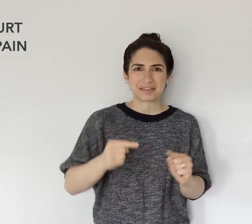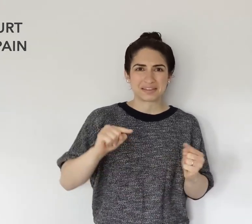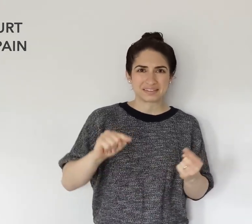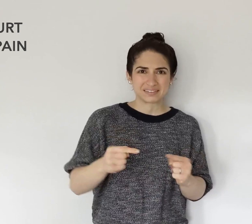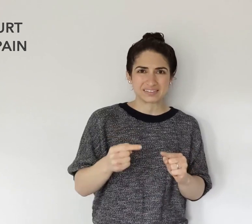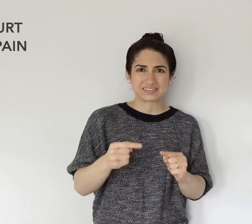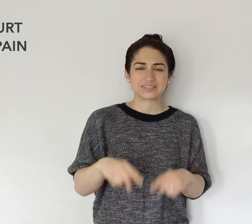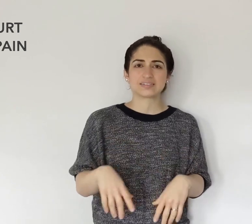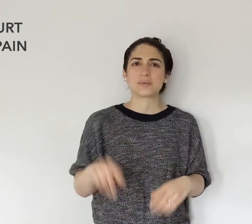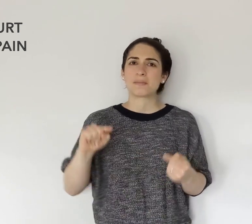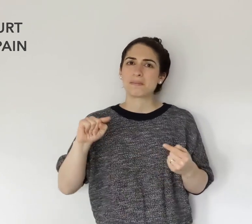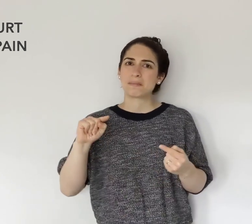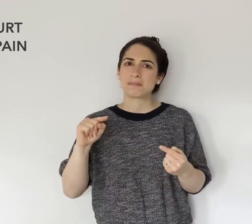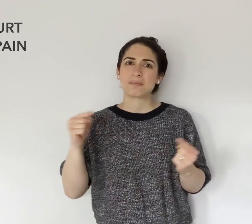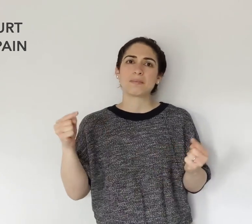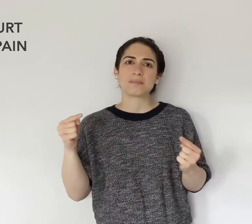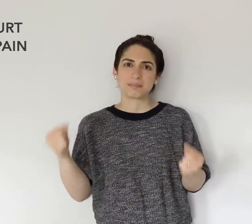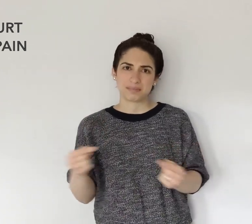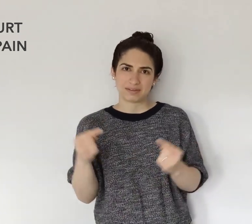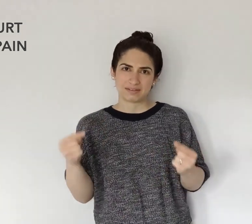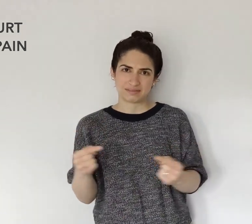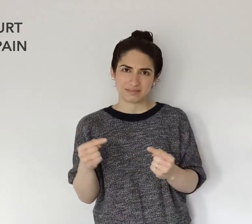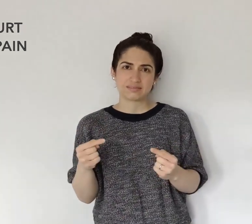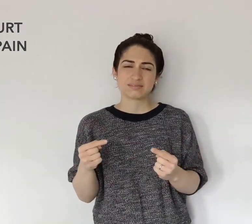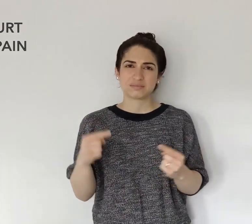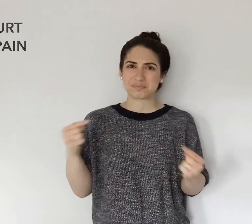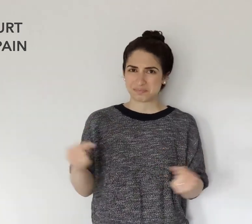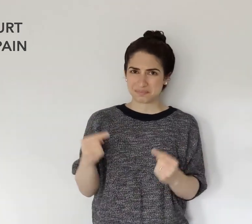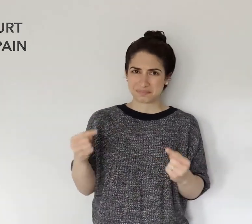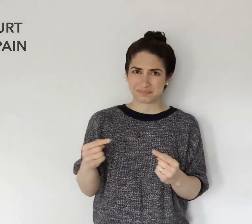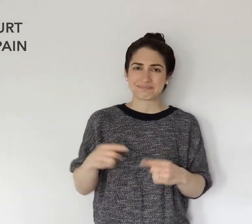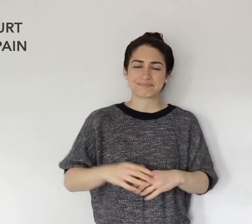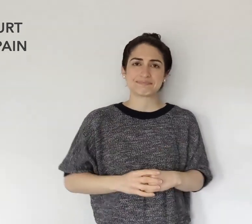HURT or PAIN